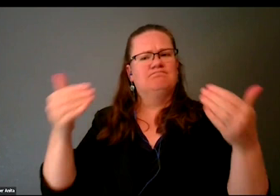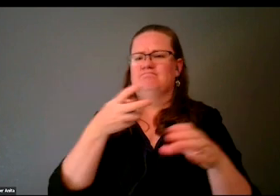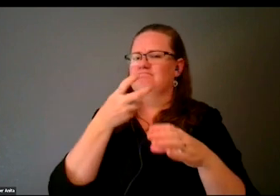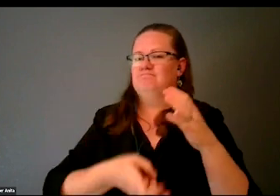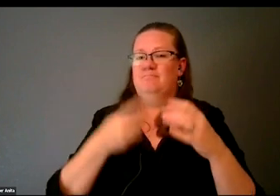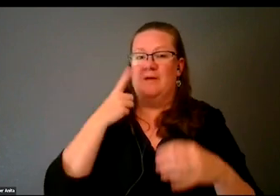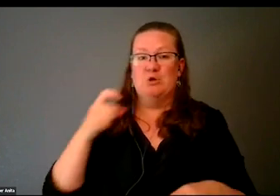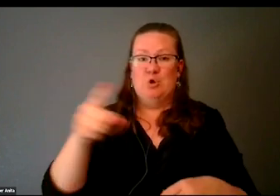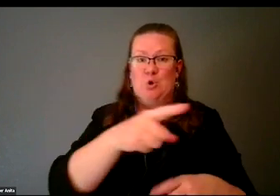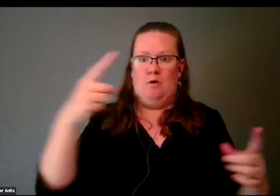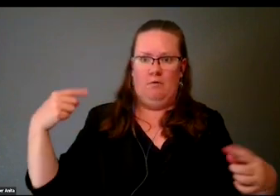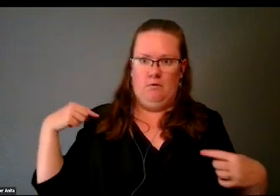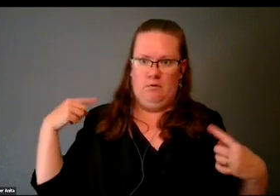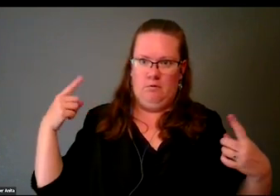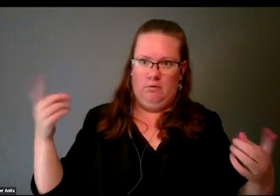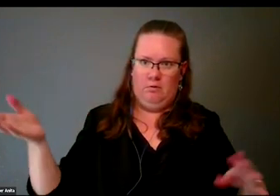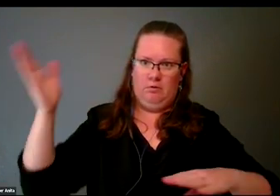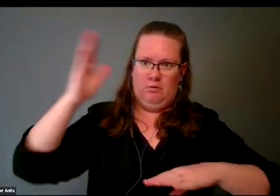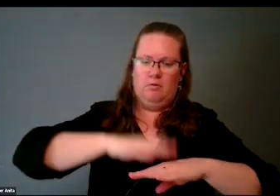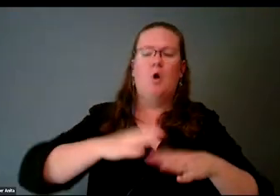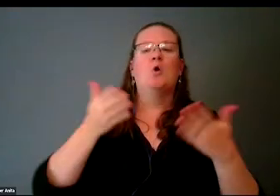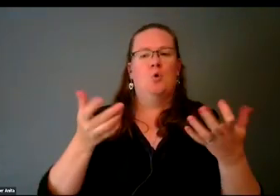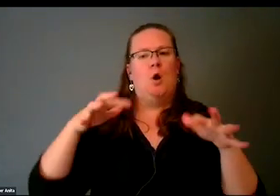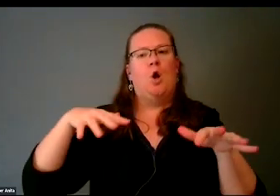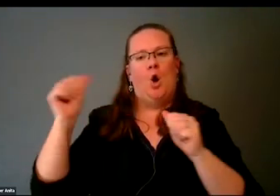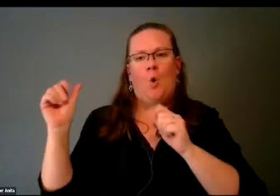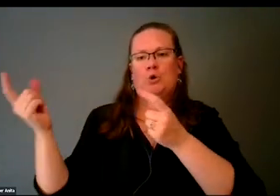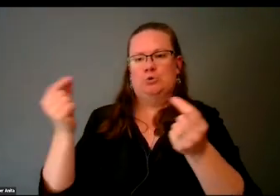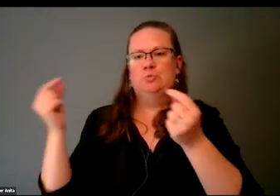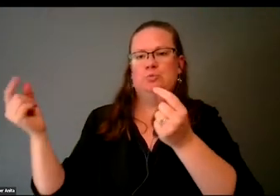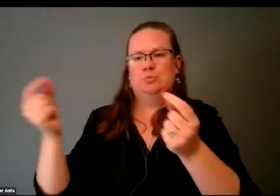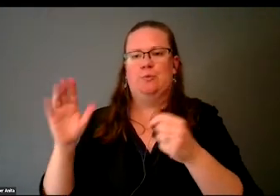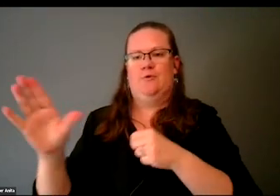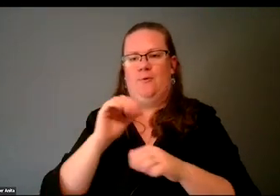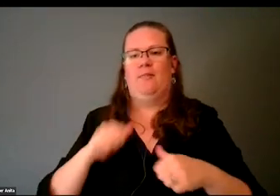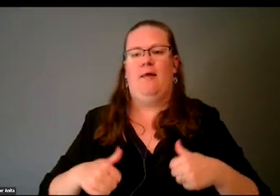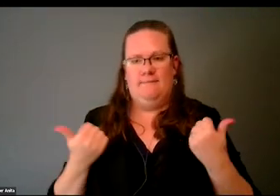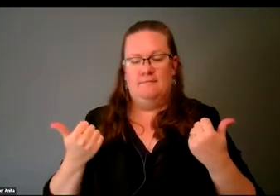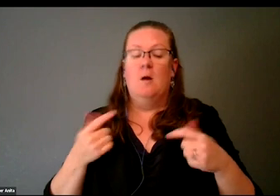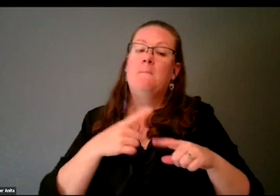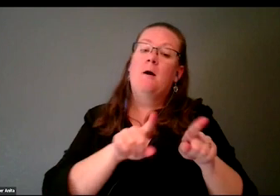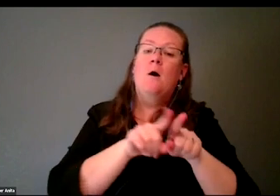for a long time and y'all want to get out and do shit with your lives, but you also want to learn some stuff from me today.